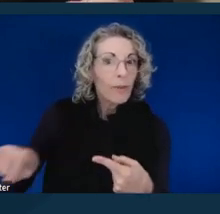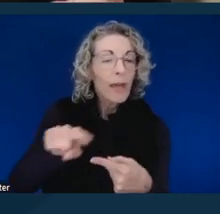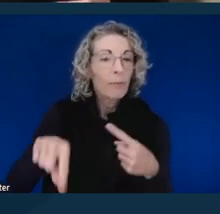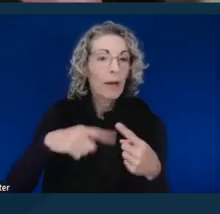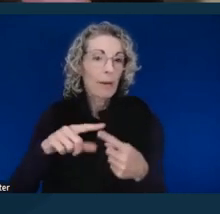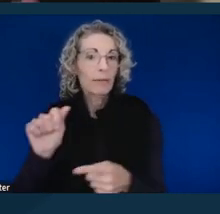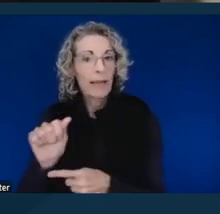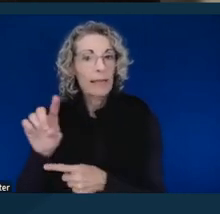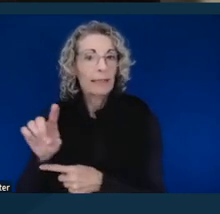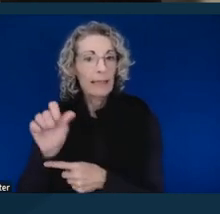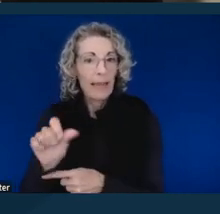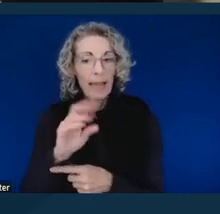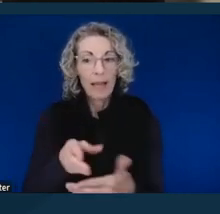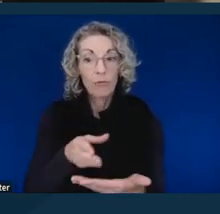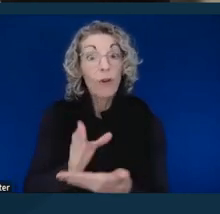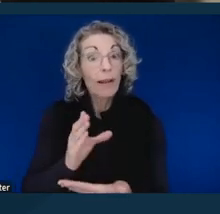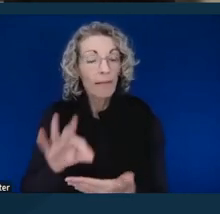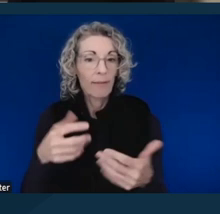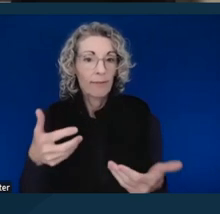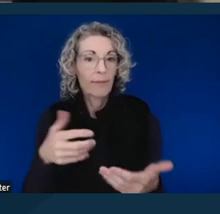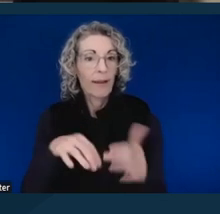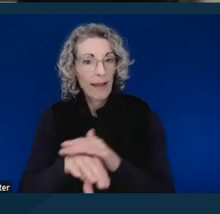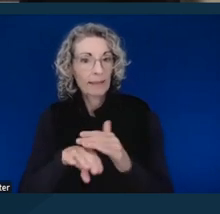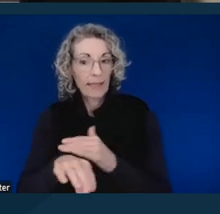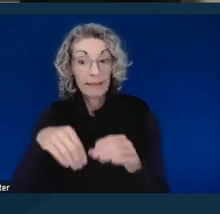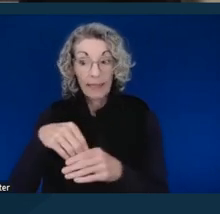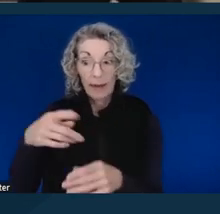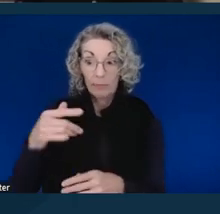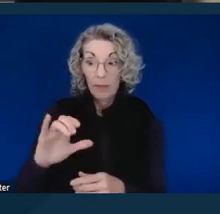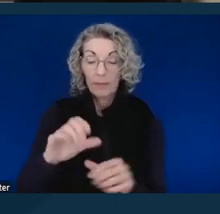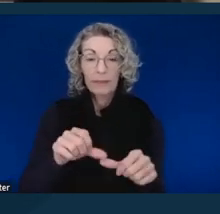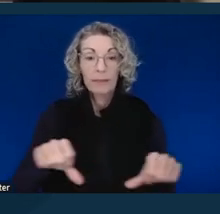and the right of access in public space. And also, to an extent,